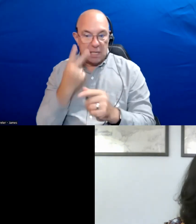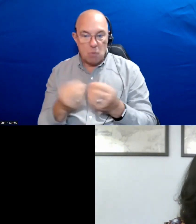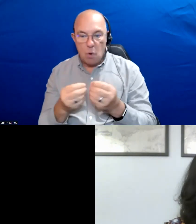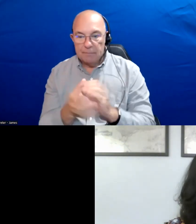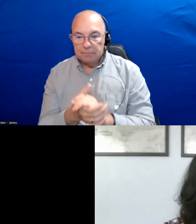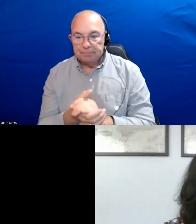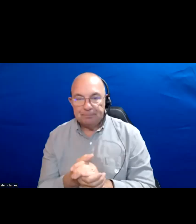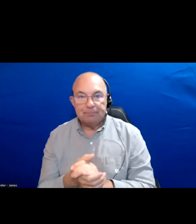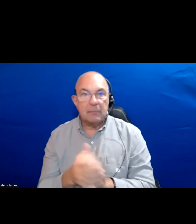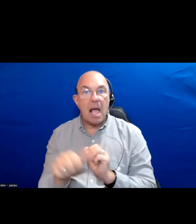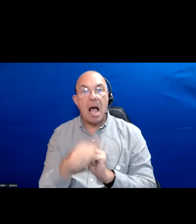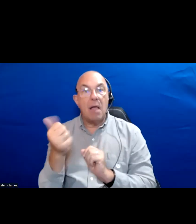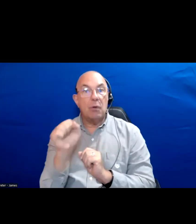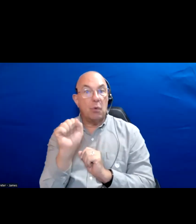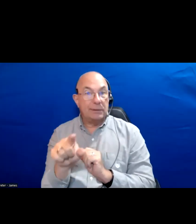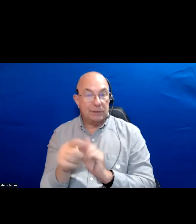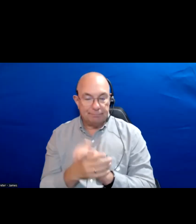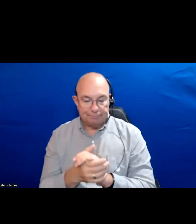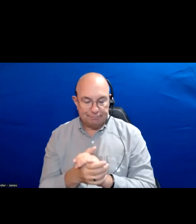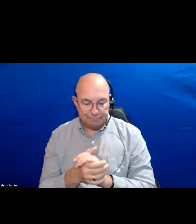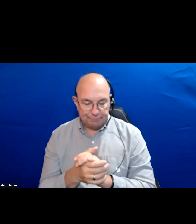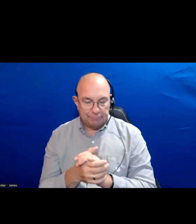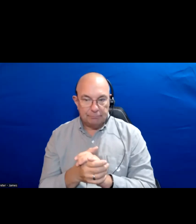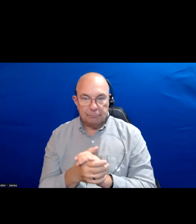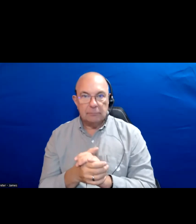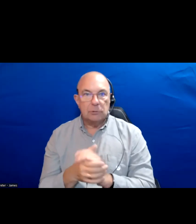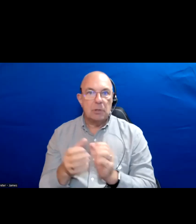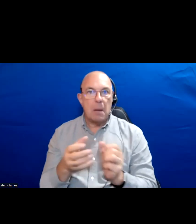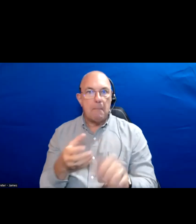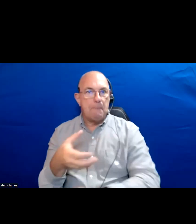Here's the next question. Strong mayor powers.